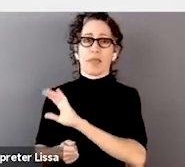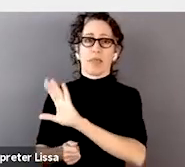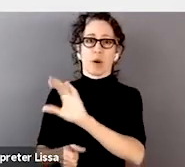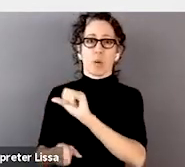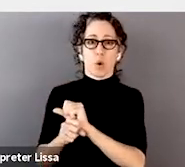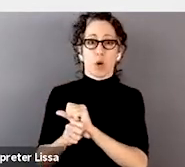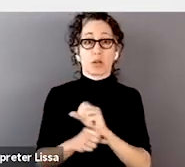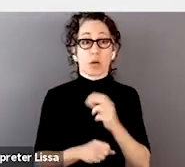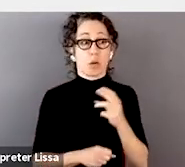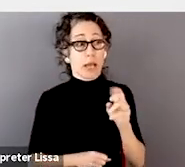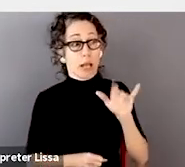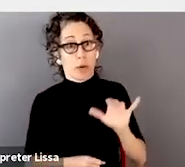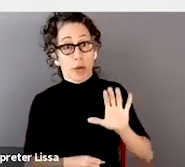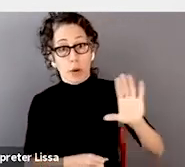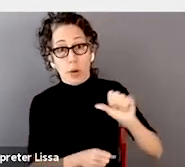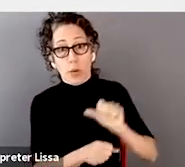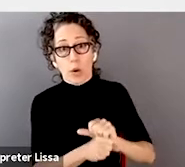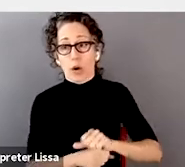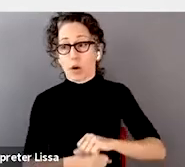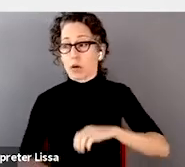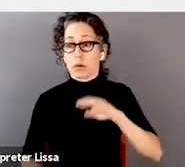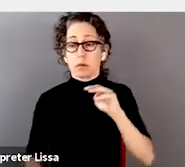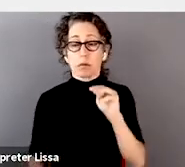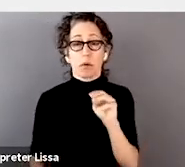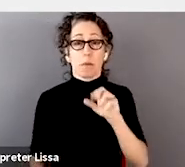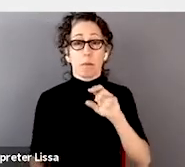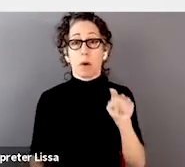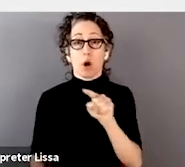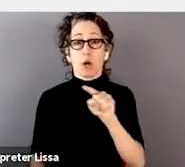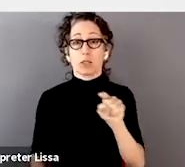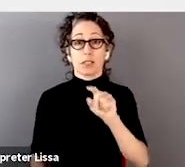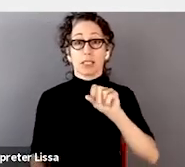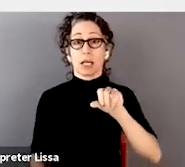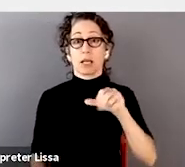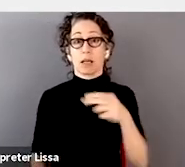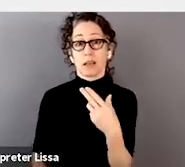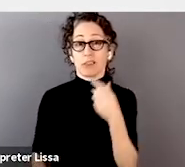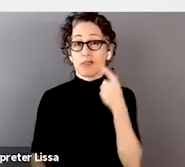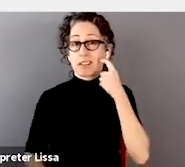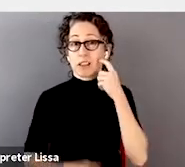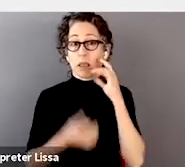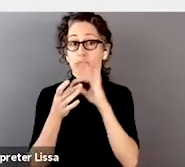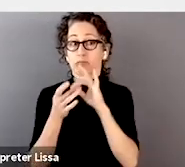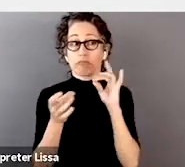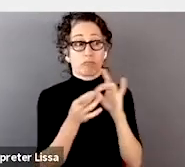or I hear what Marzyeh has just mentioned, my first thought is always about the data.